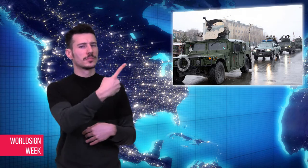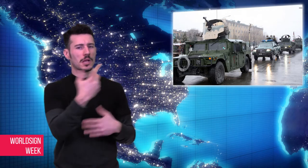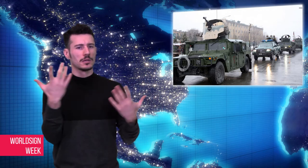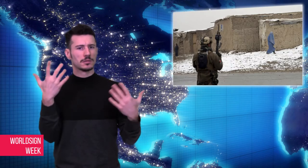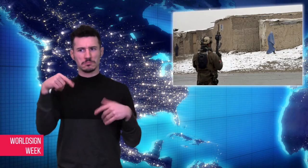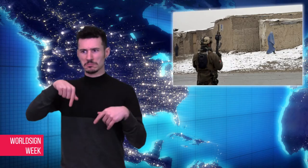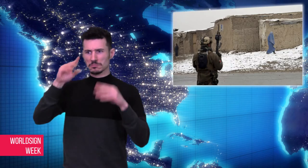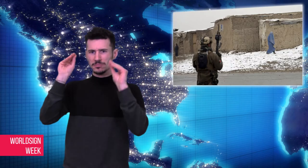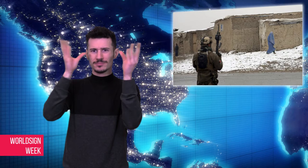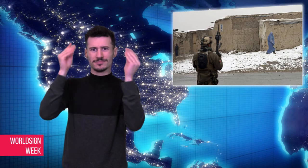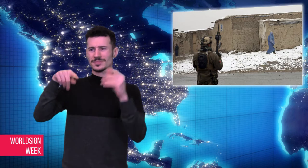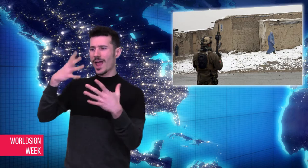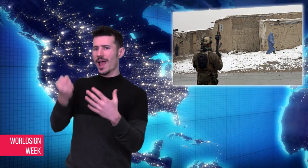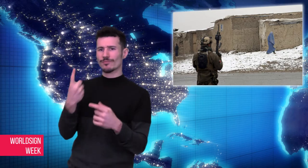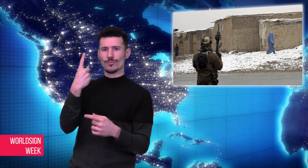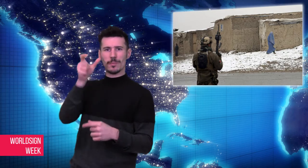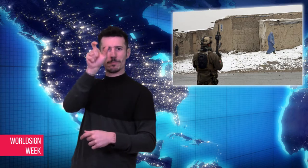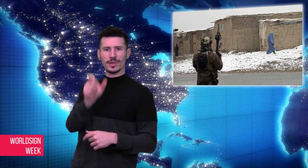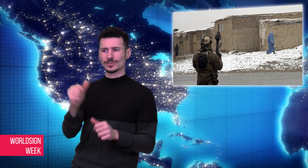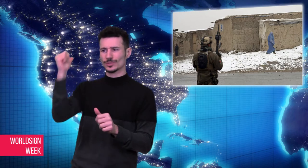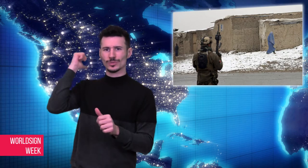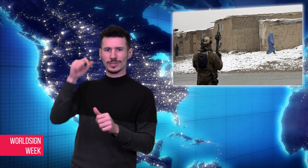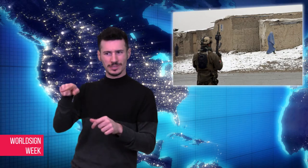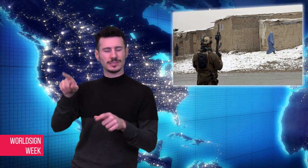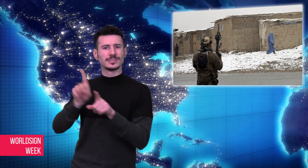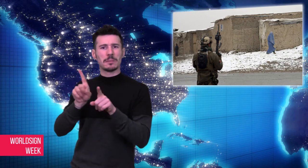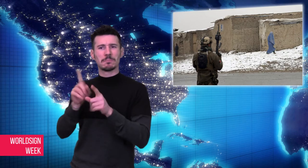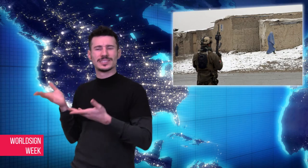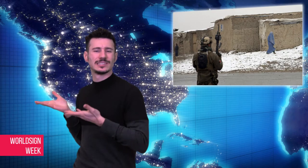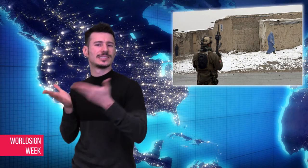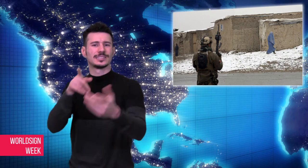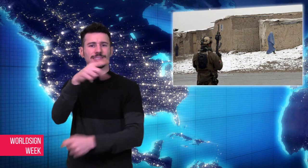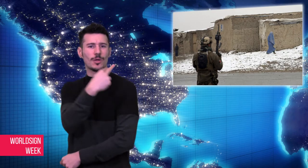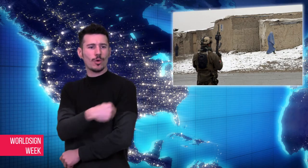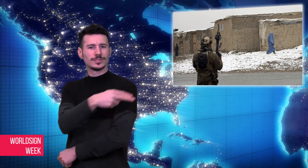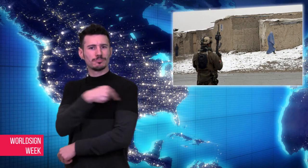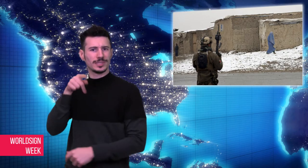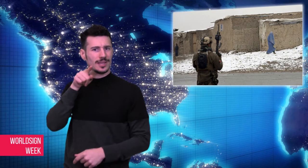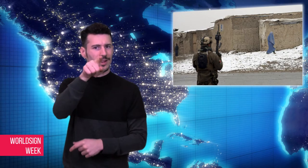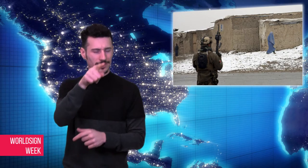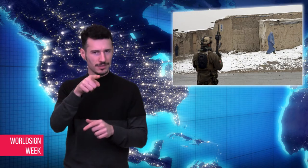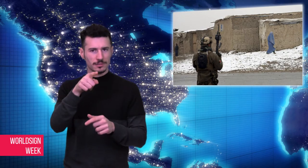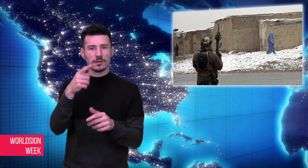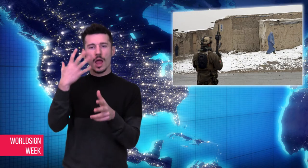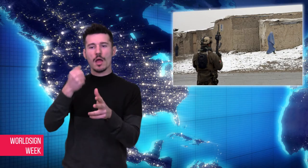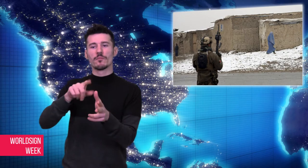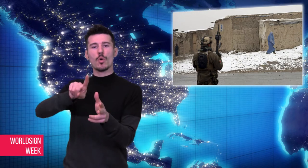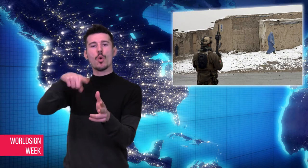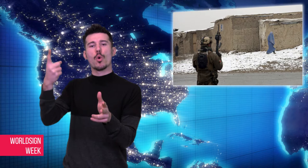hospital, and was followed by another